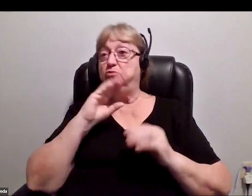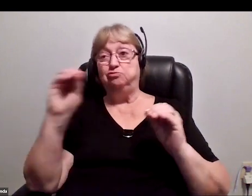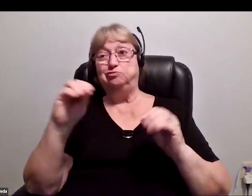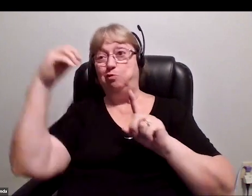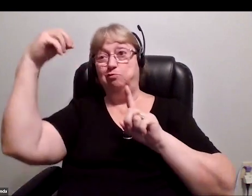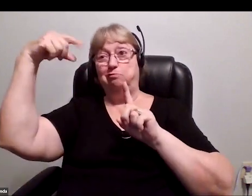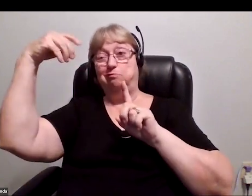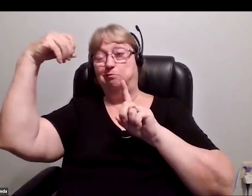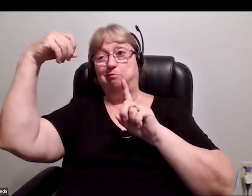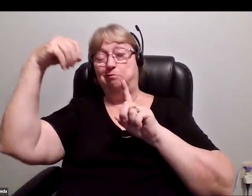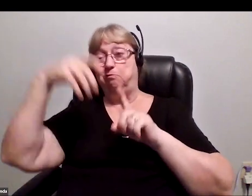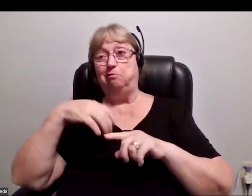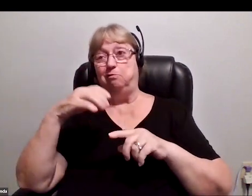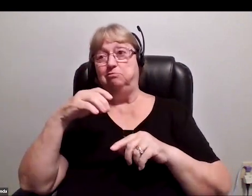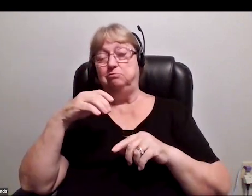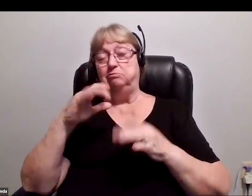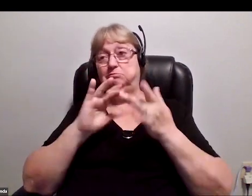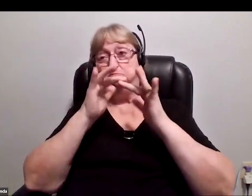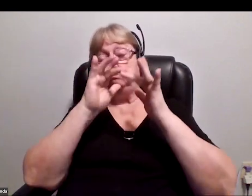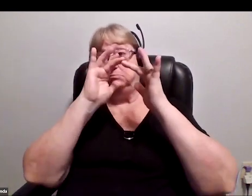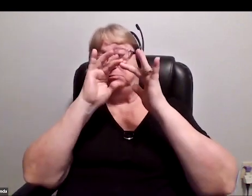so we had to add a radio.